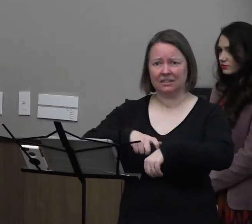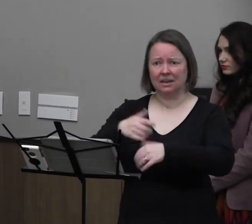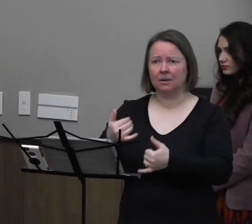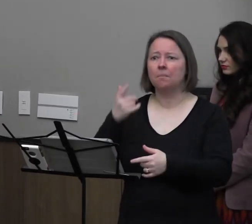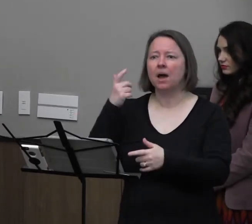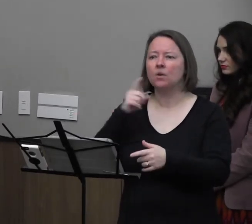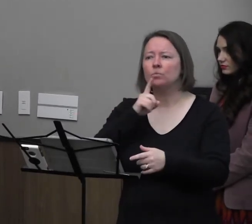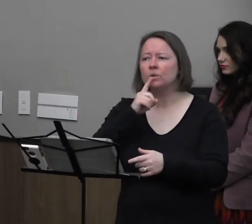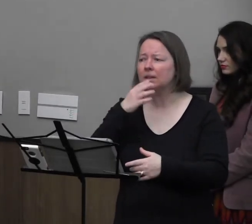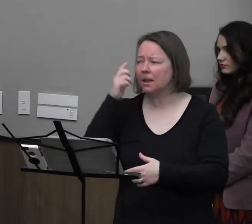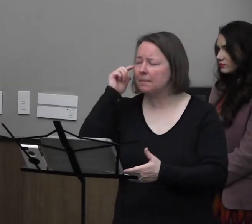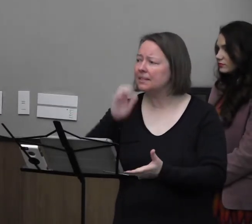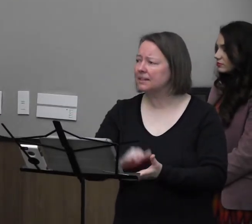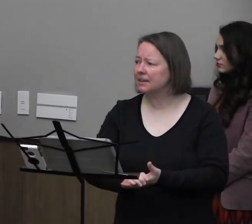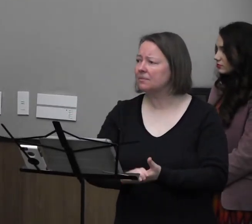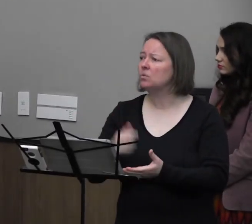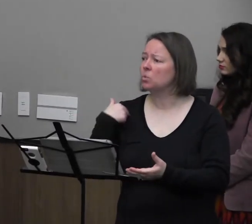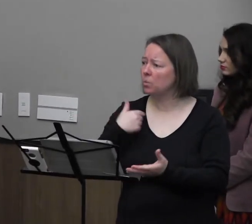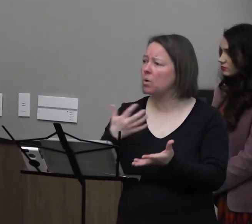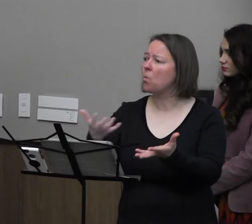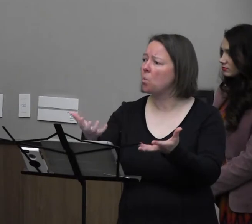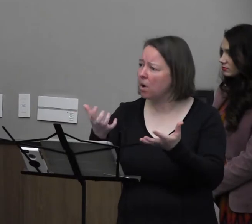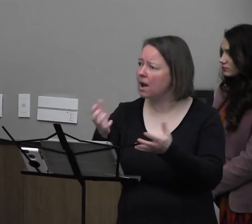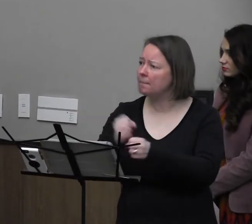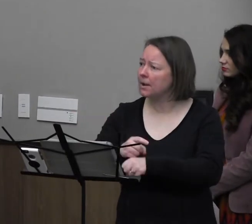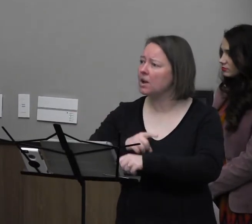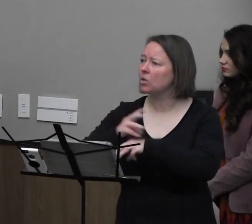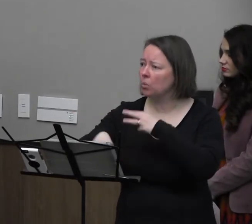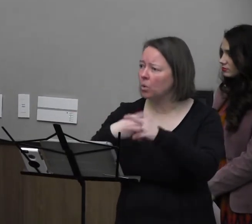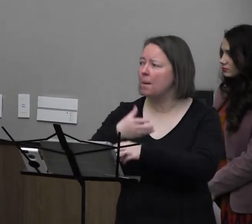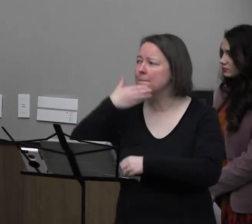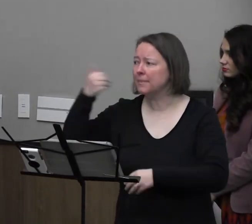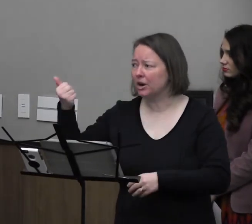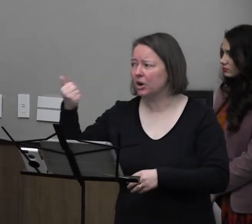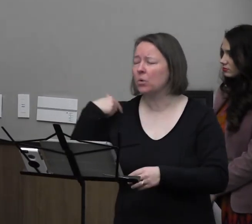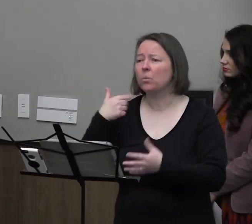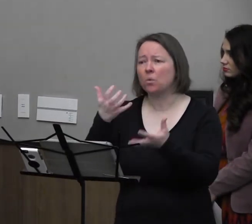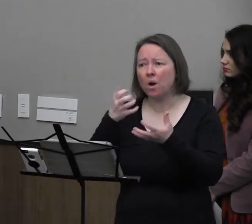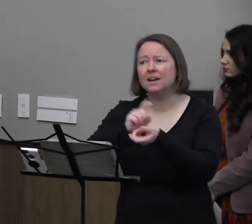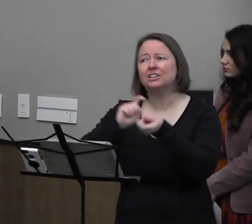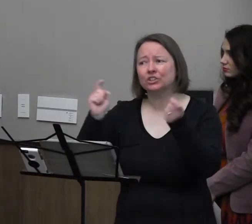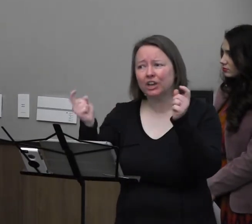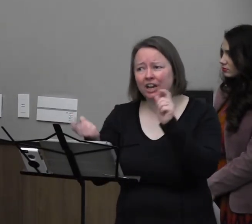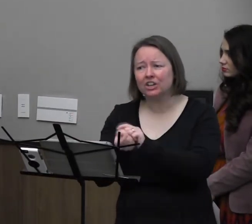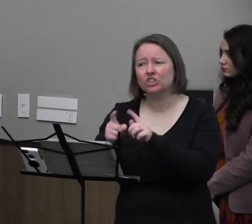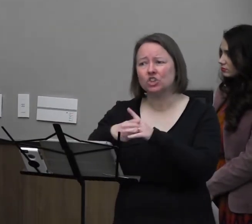but I truly believe that we do want to make the world better, and we want that change to start with us.